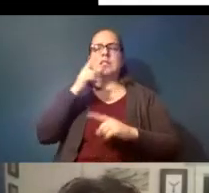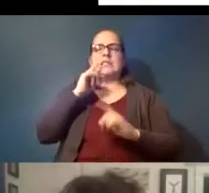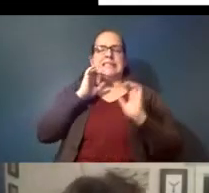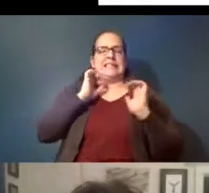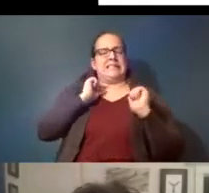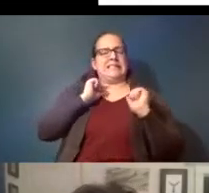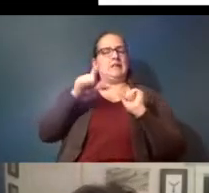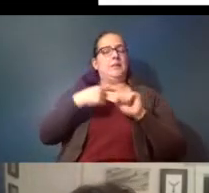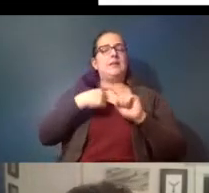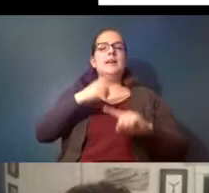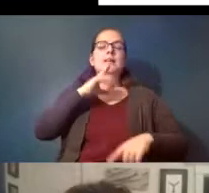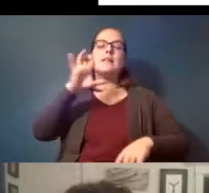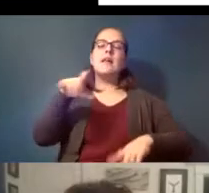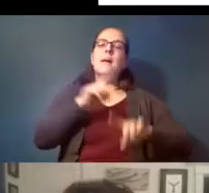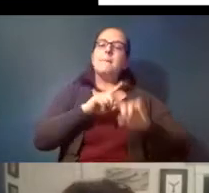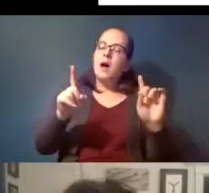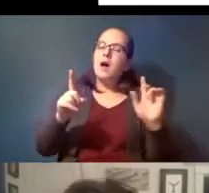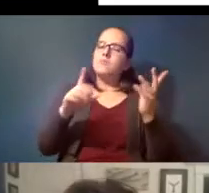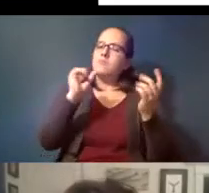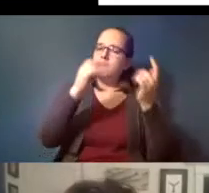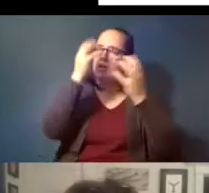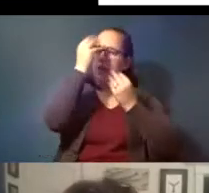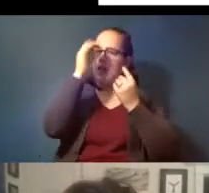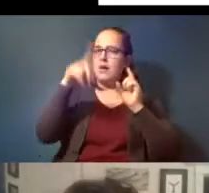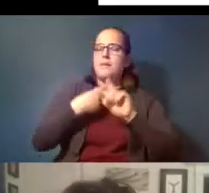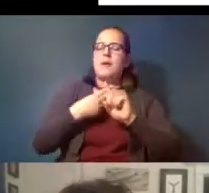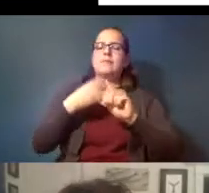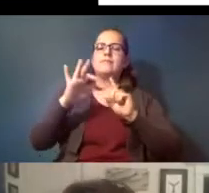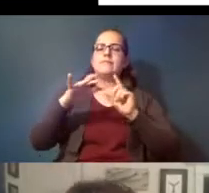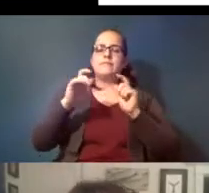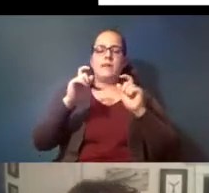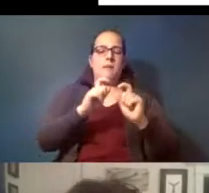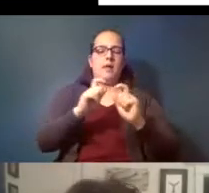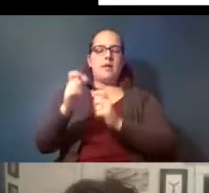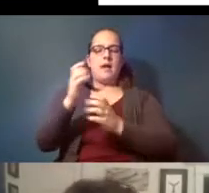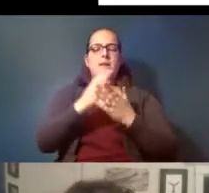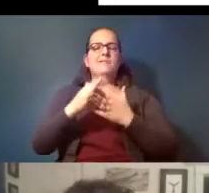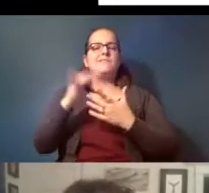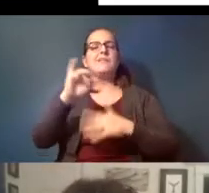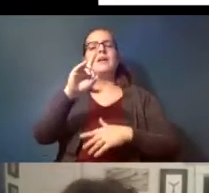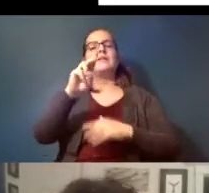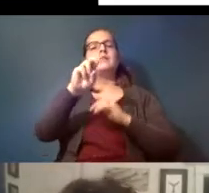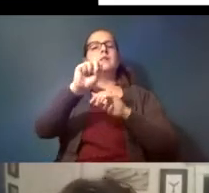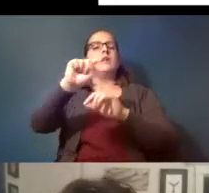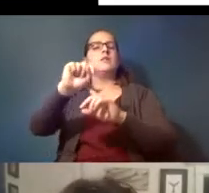say it but you can think about it these smaller particles are like dust they're floating around